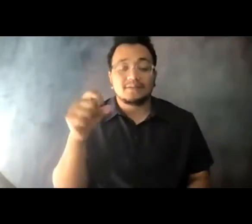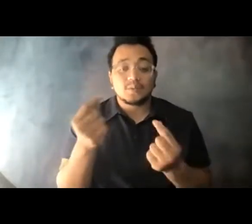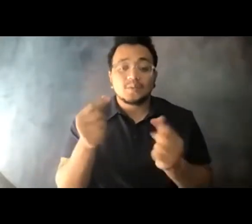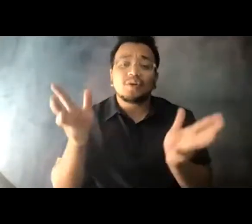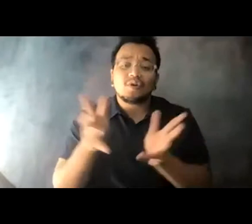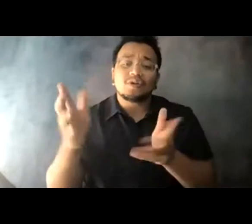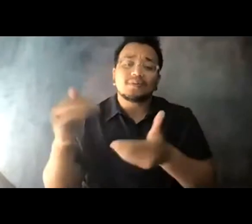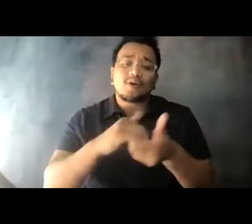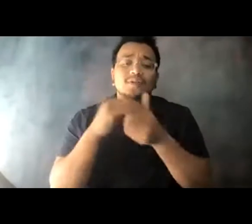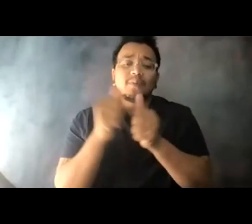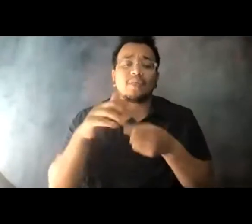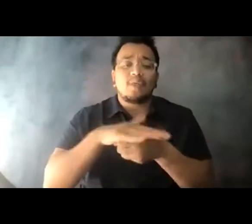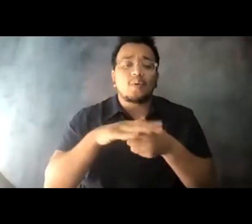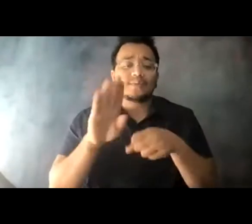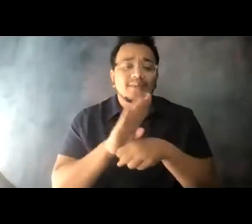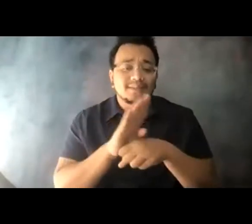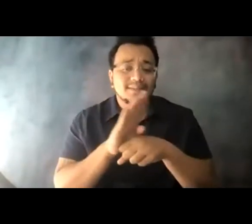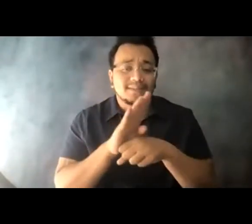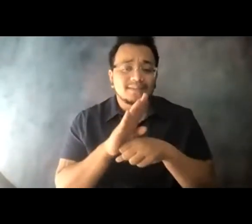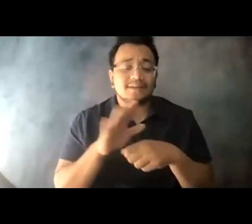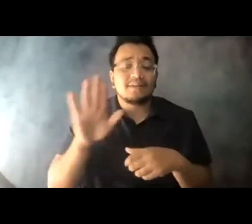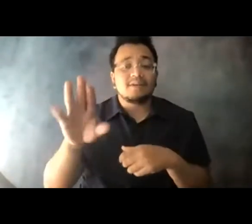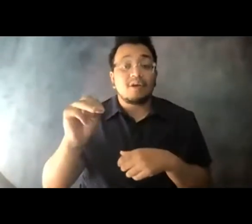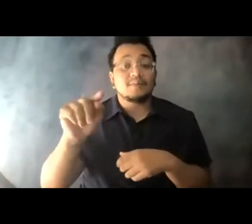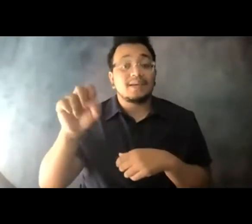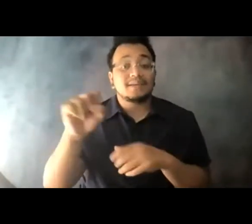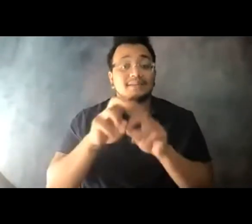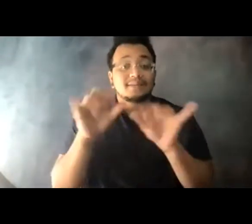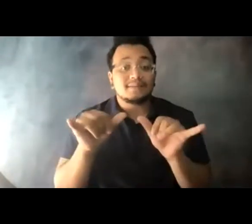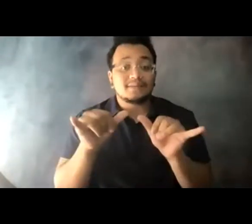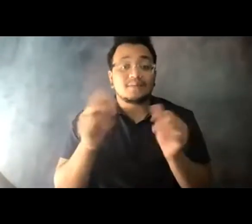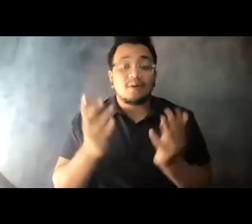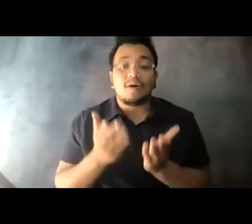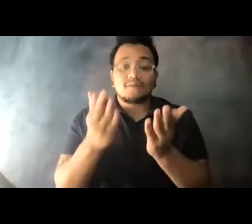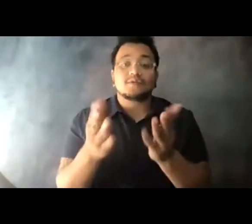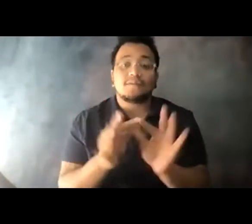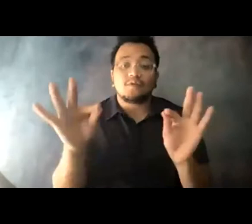14:09:47 Their program prompts people to take transit by offering a free monthly transit